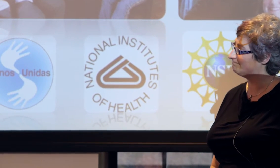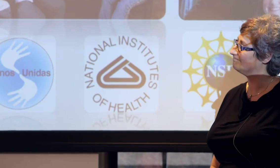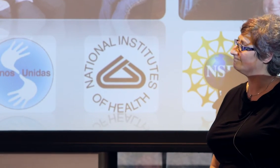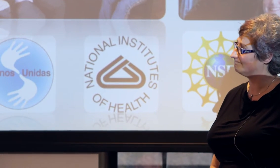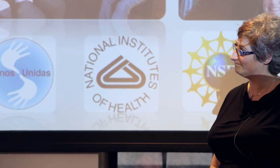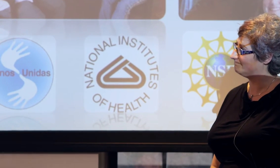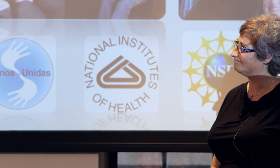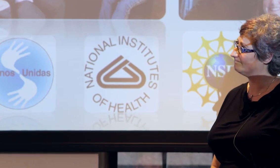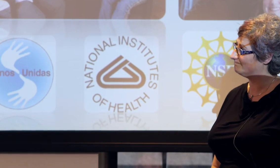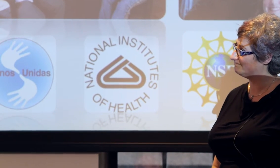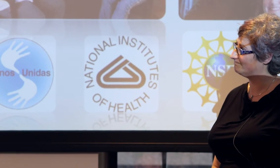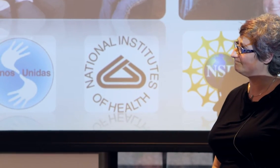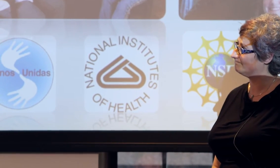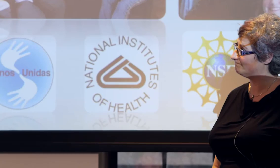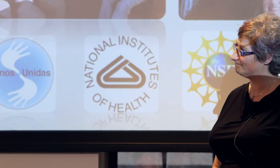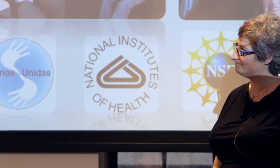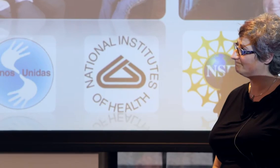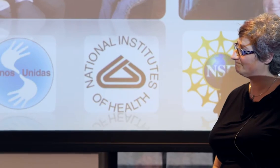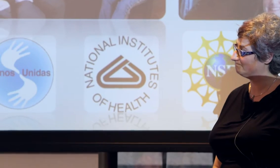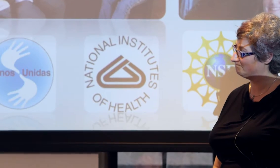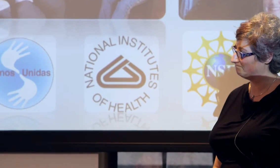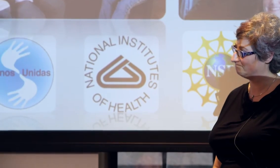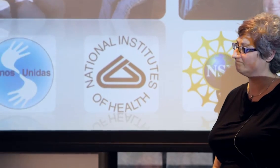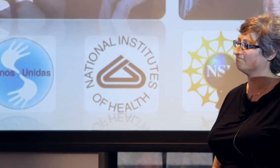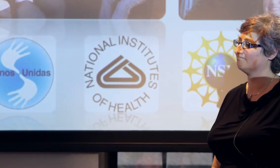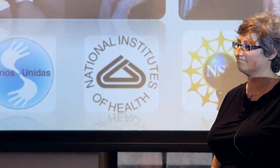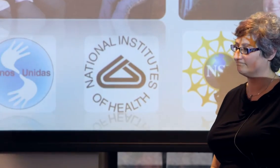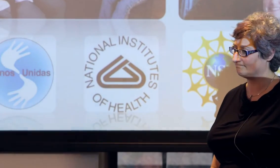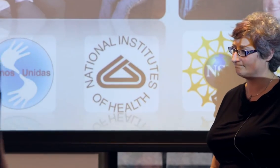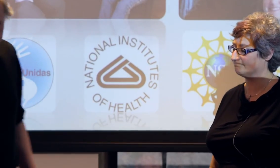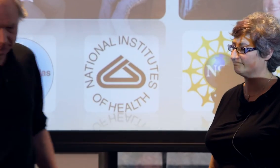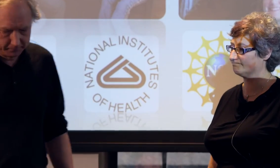how does it relate to the other things that you study?